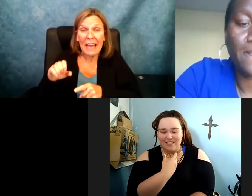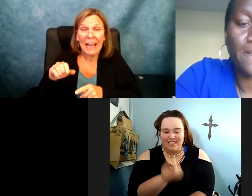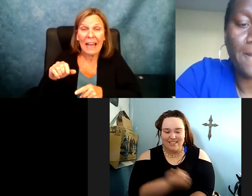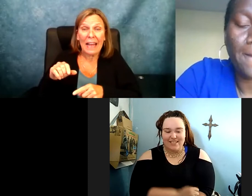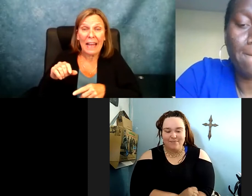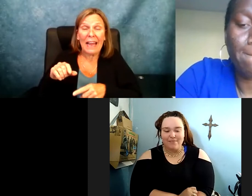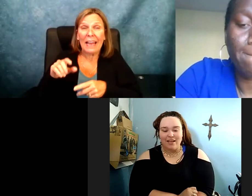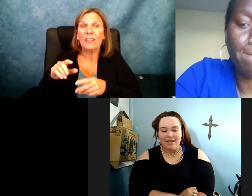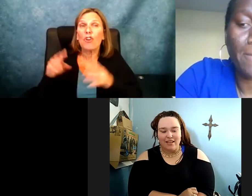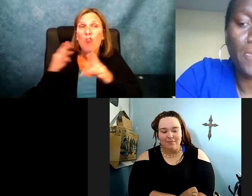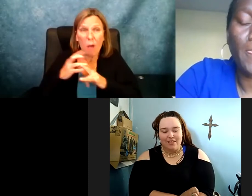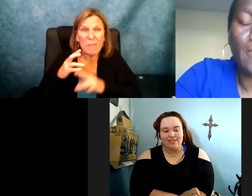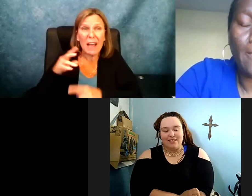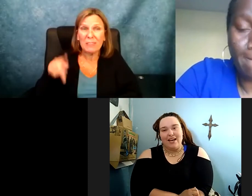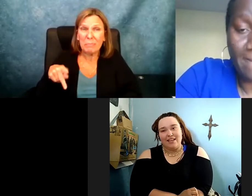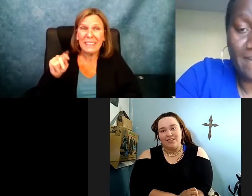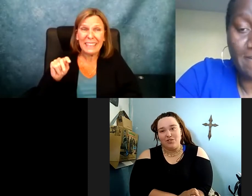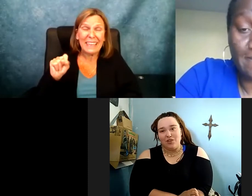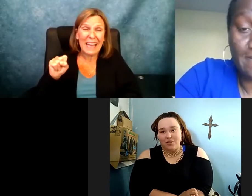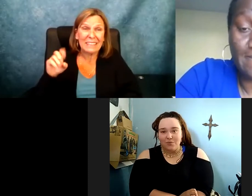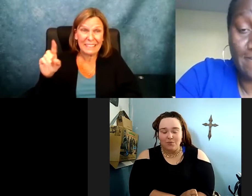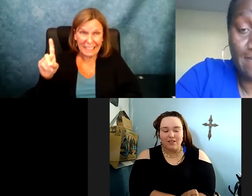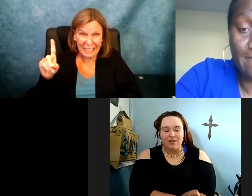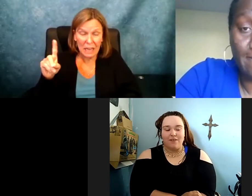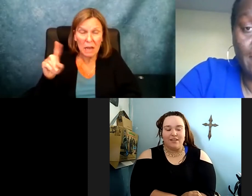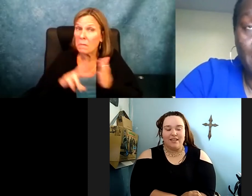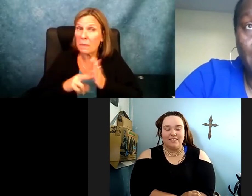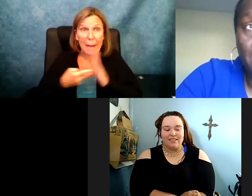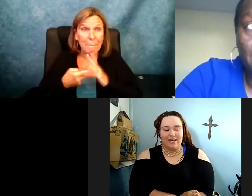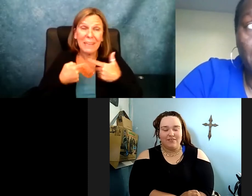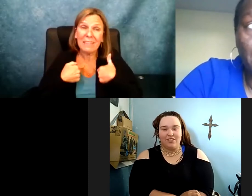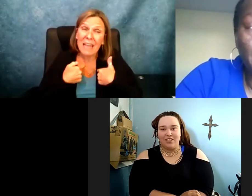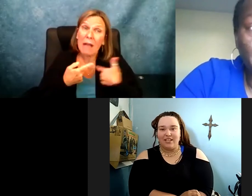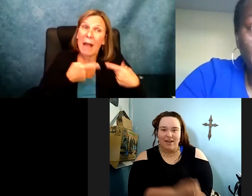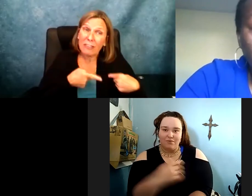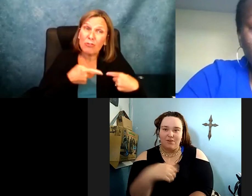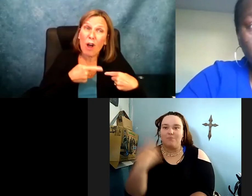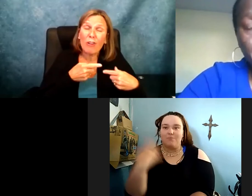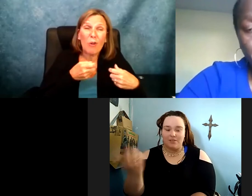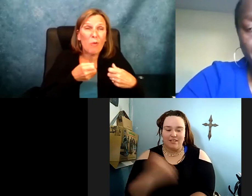disabilities. I myself am dyslexic and suffer from C-PTSD, complex